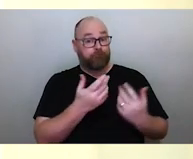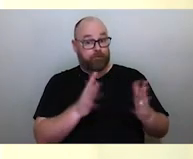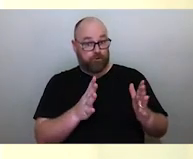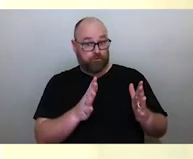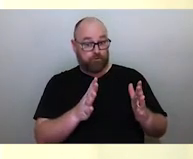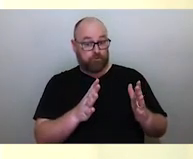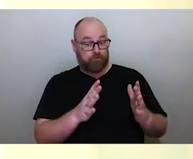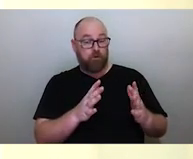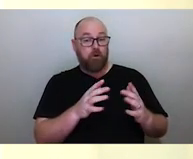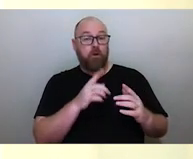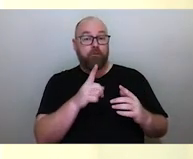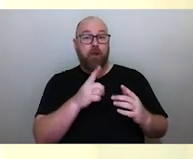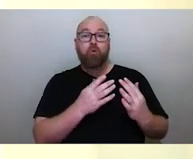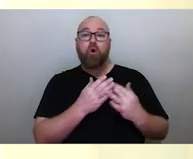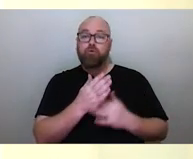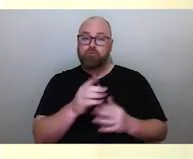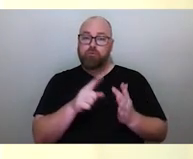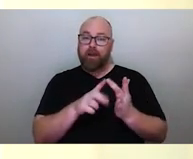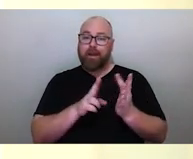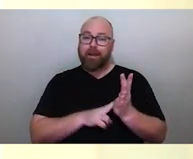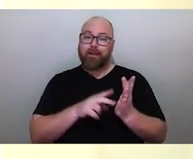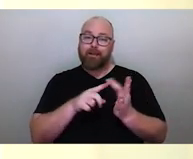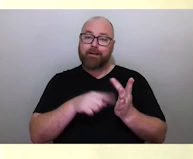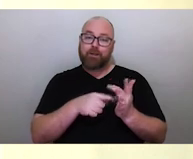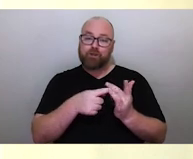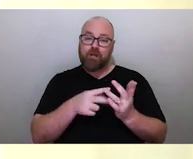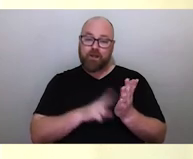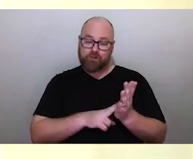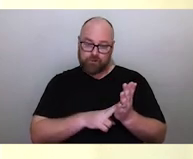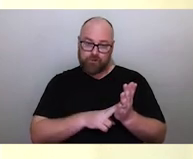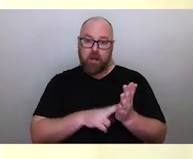they go through an initiation and they continue learning throughout their life.